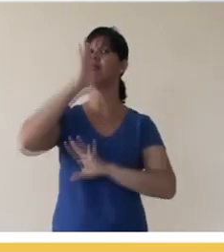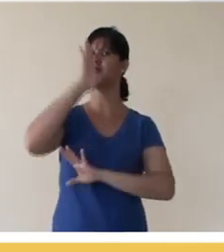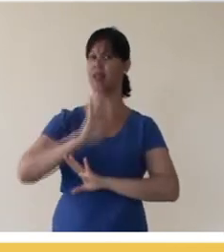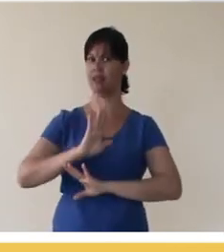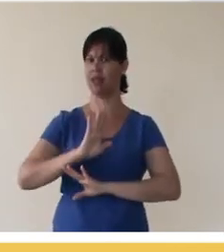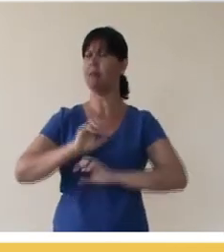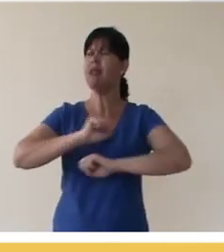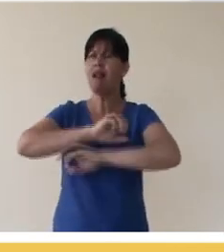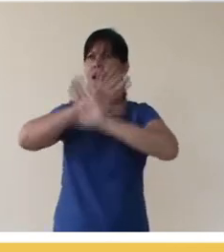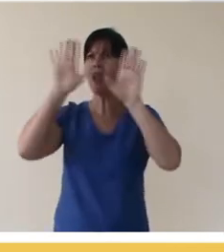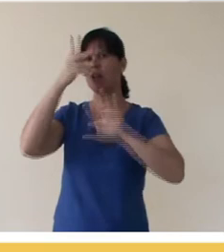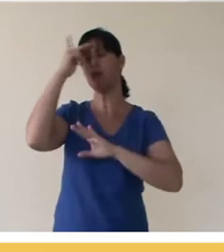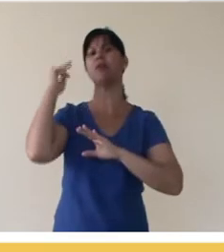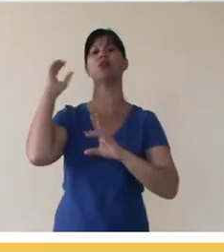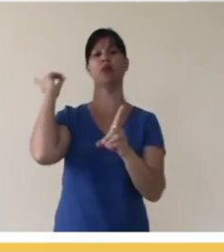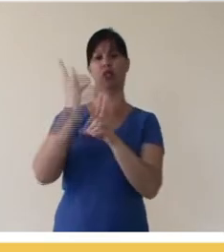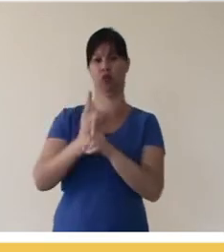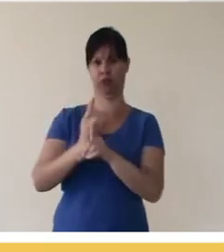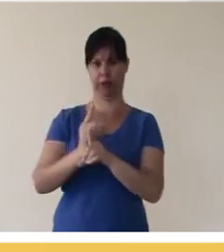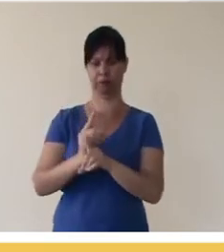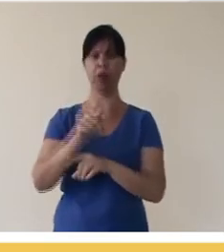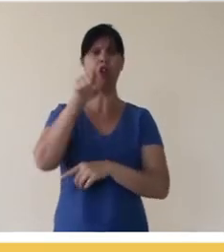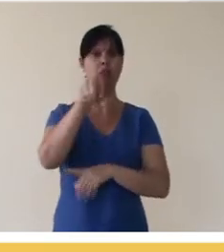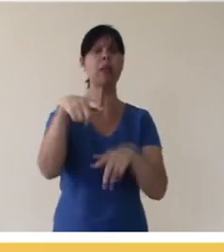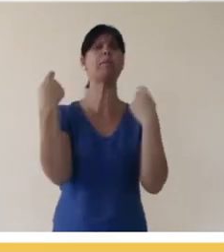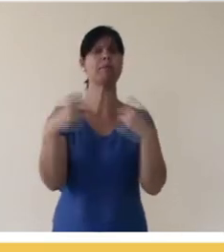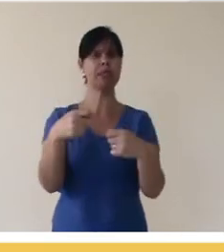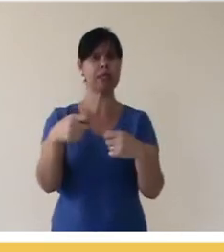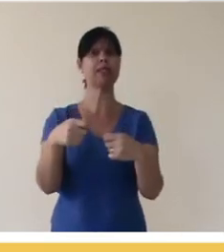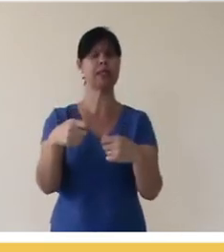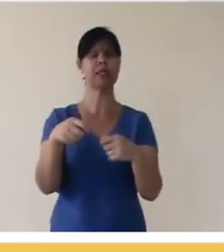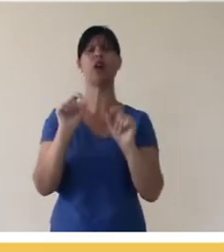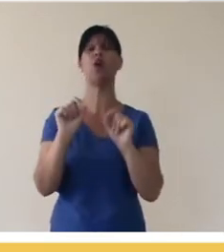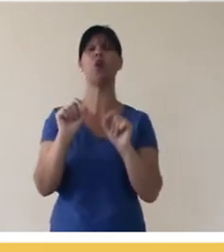that people can find it. Of course you can do this and you should do it